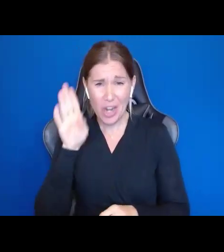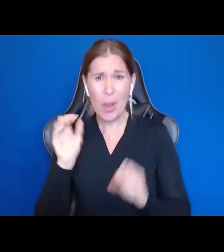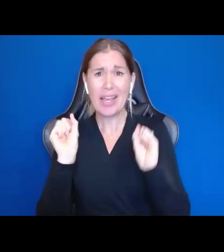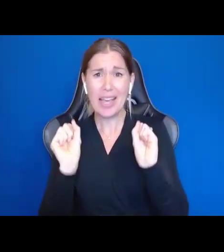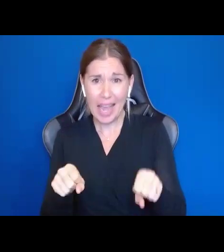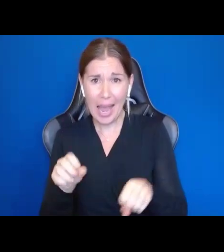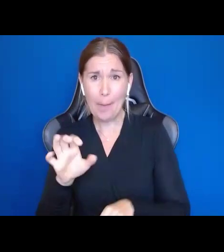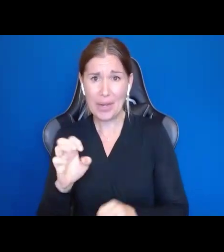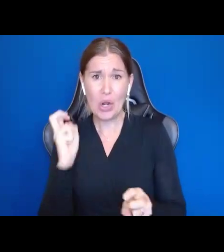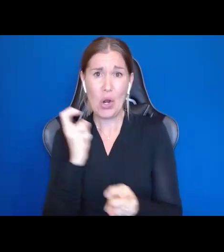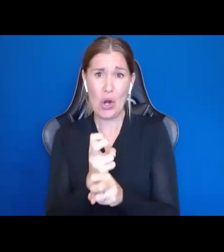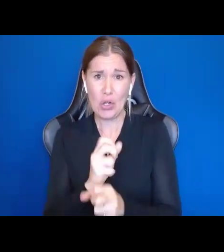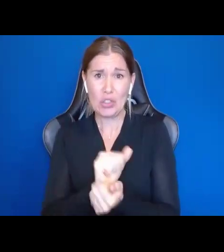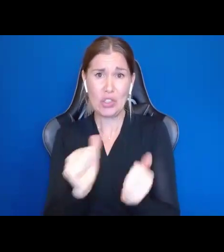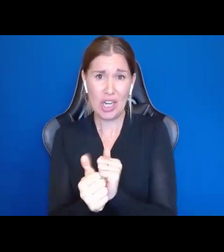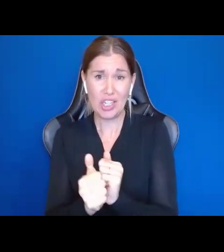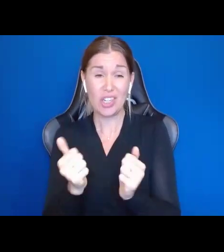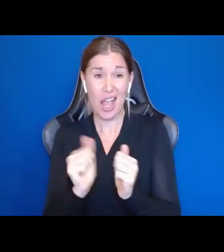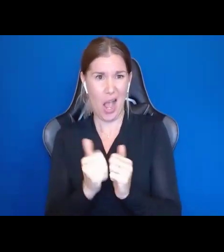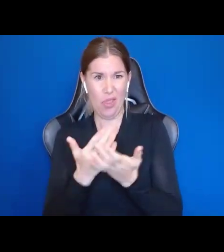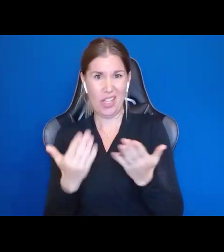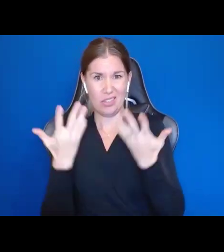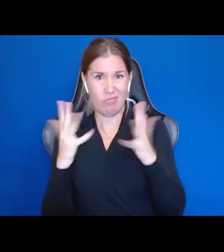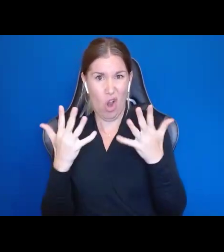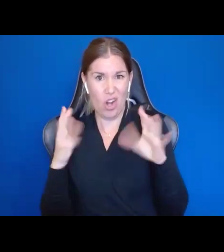change the way things are always done, and I know history pushes back. If you are empowering